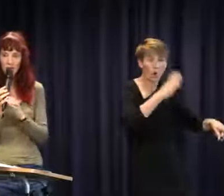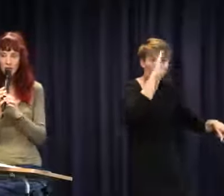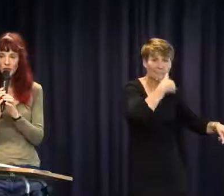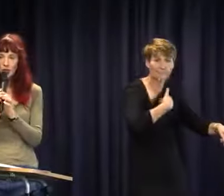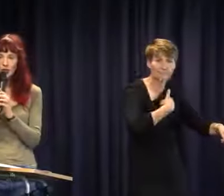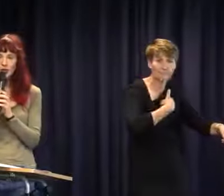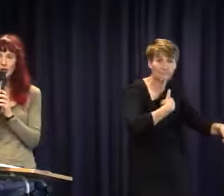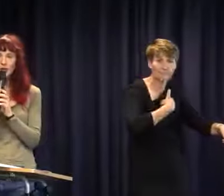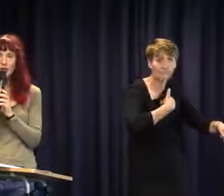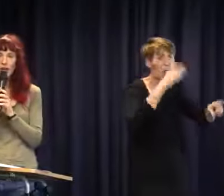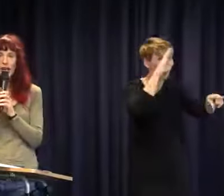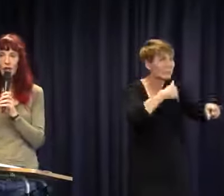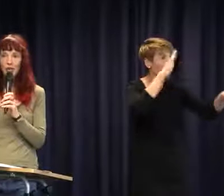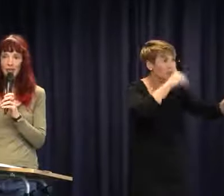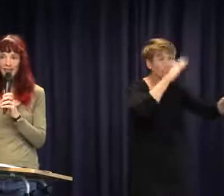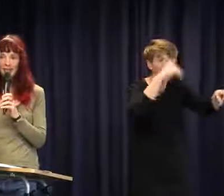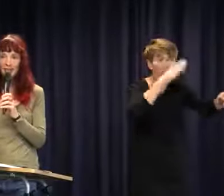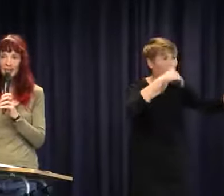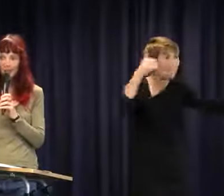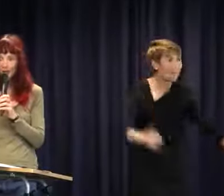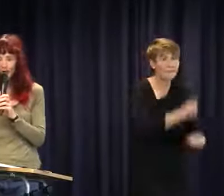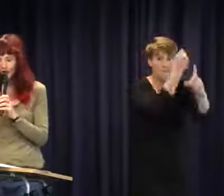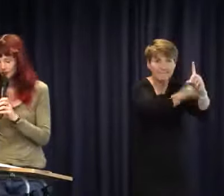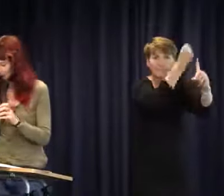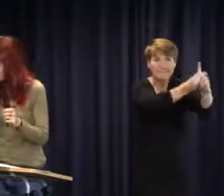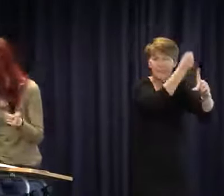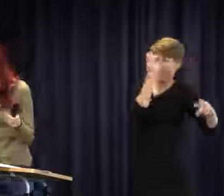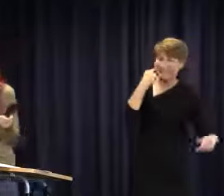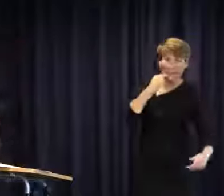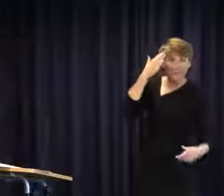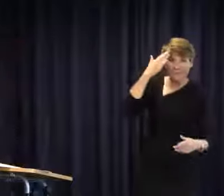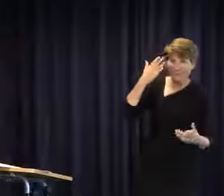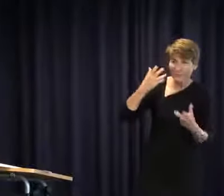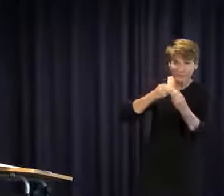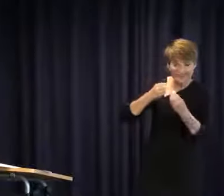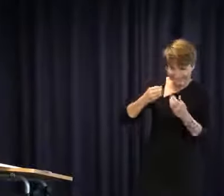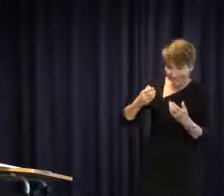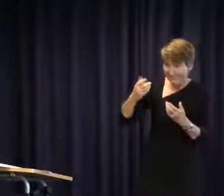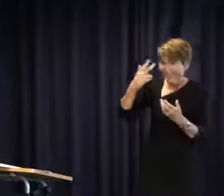am interested to know how we can get that on the move.